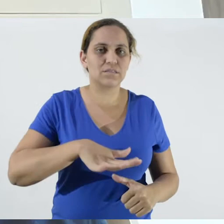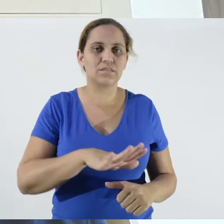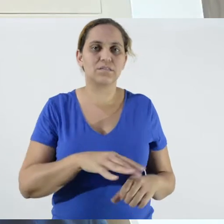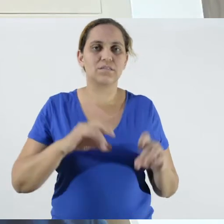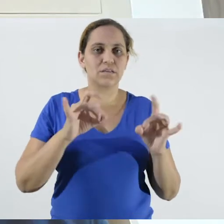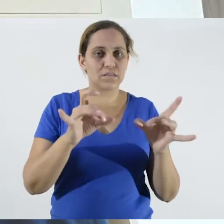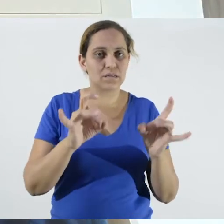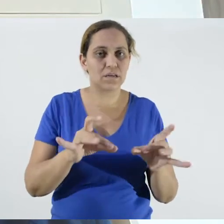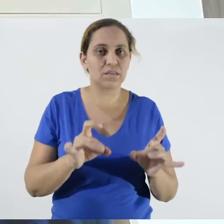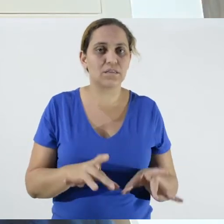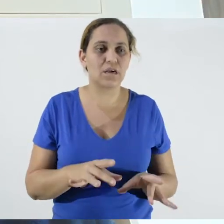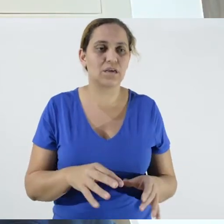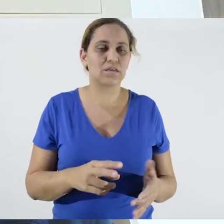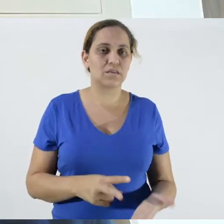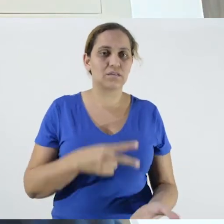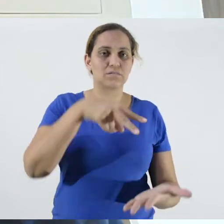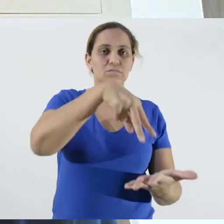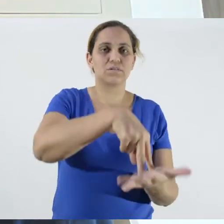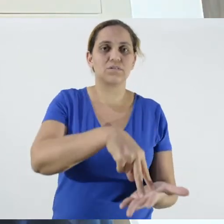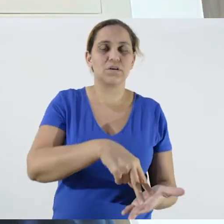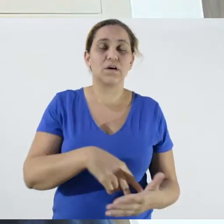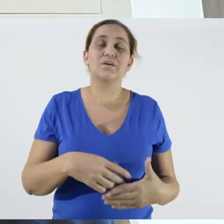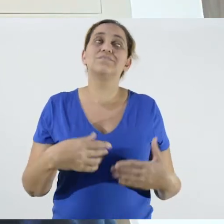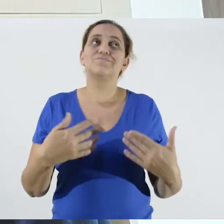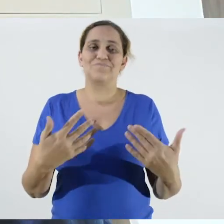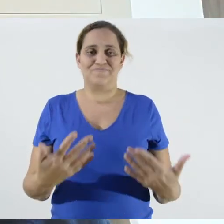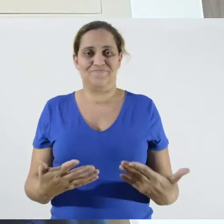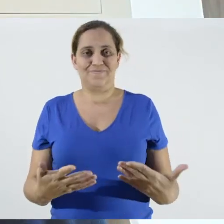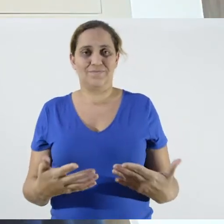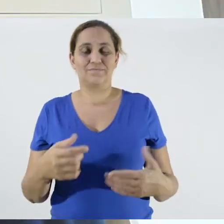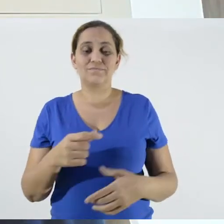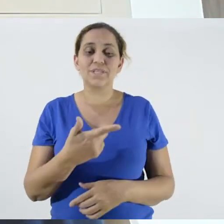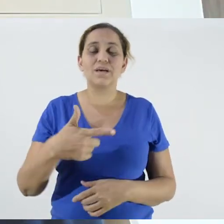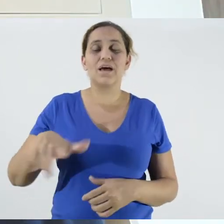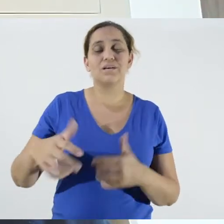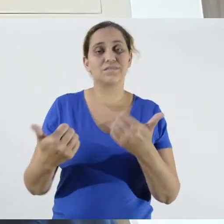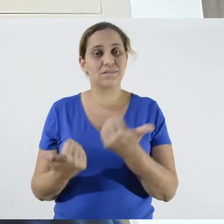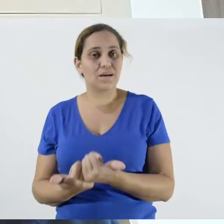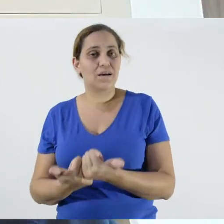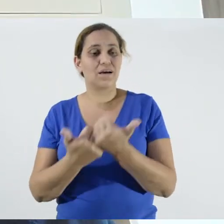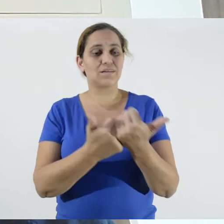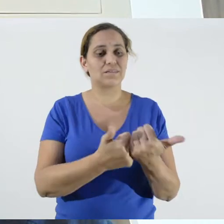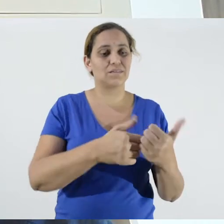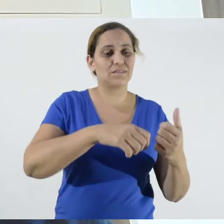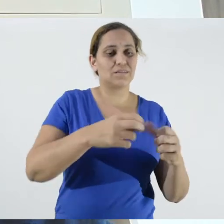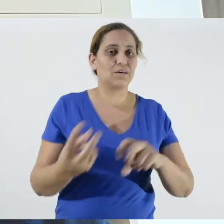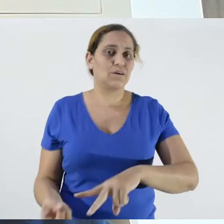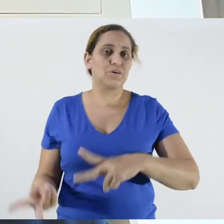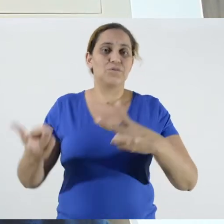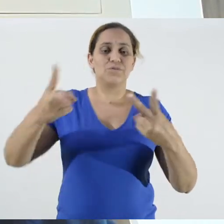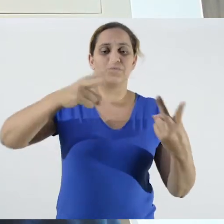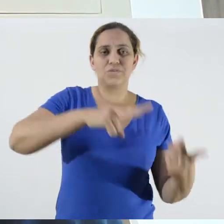where it was possible to transfer to remote assistance,